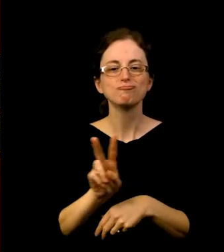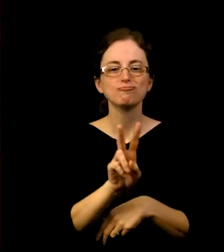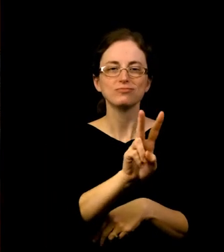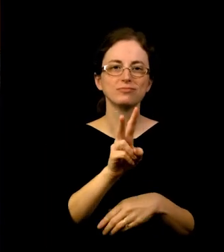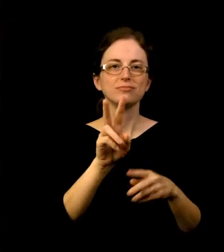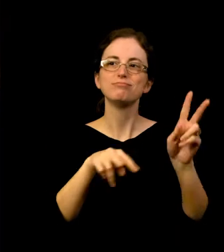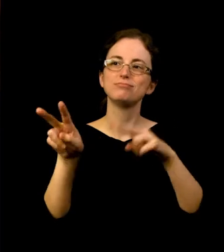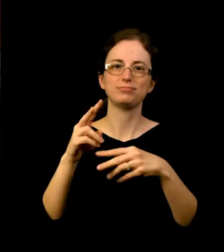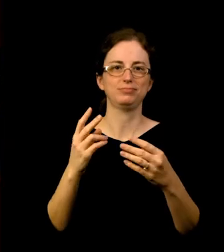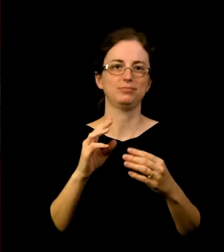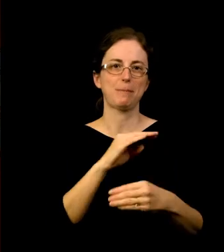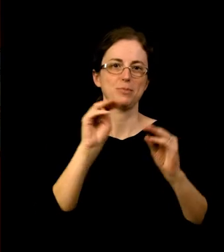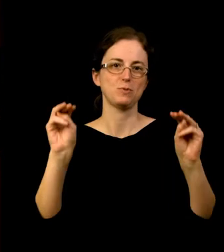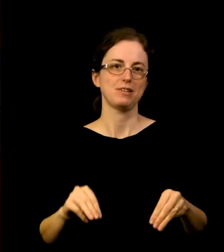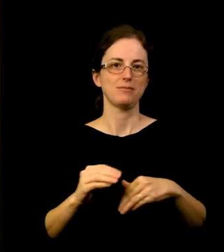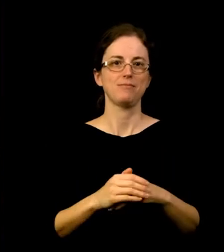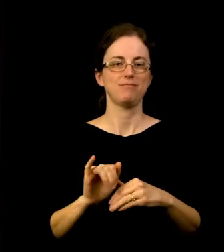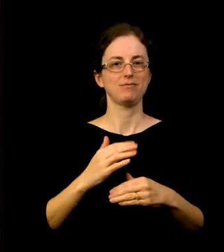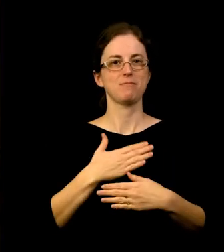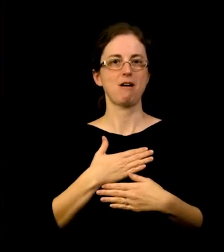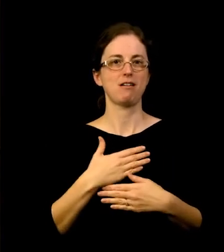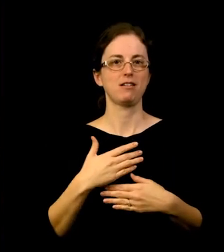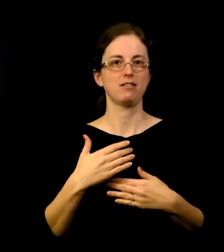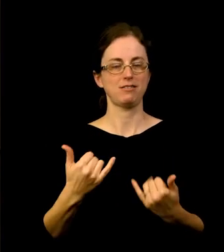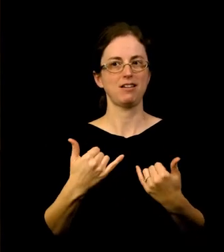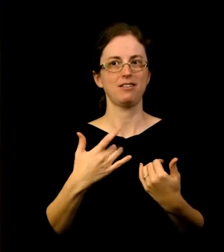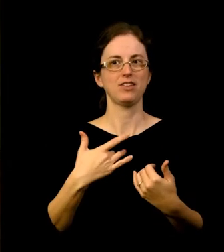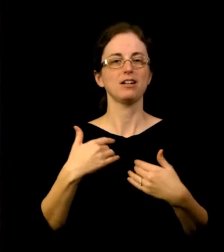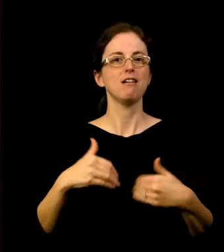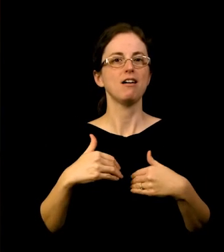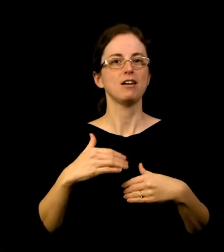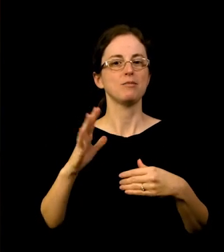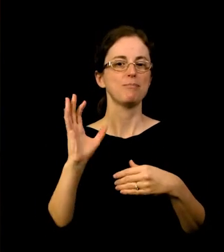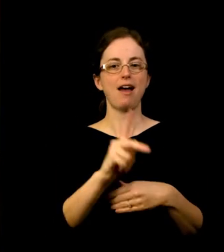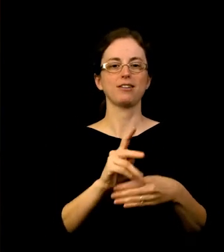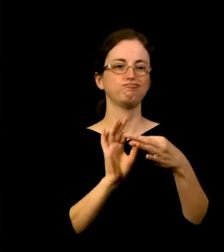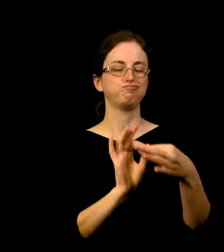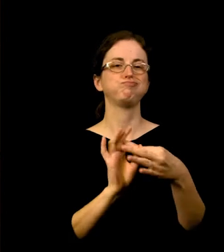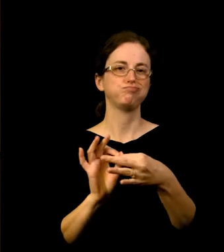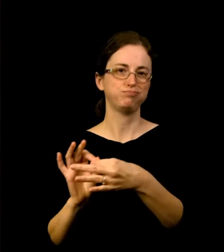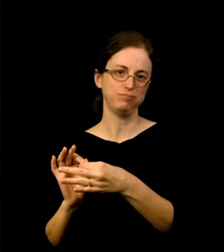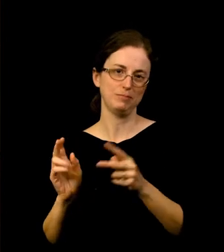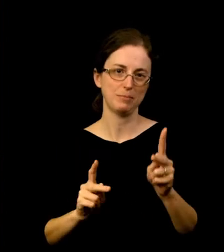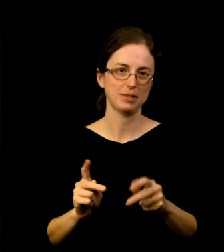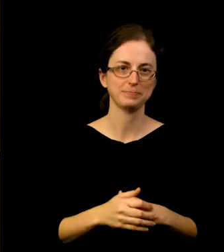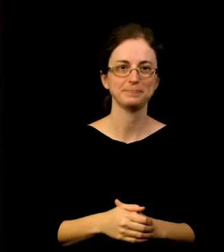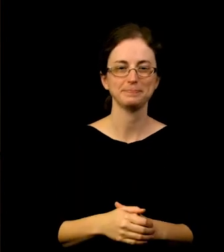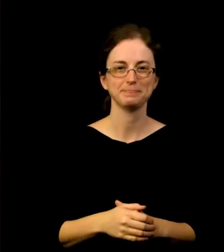It's my way of actually connecting back to people. The most exciting thing I had this last year was absolutely the Venice